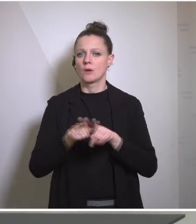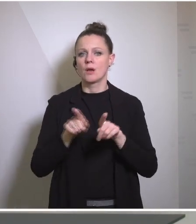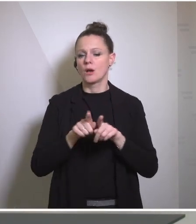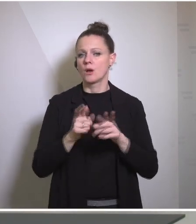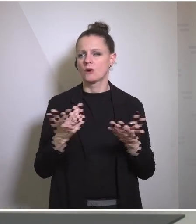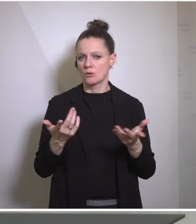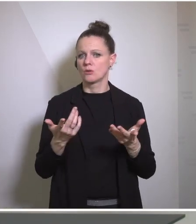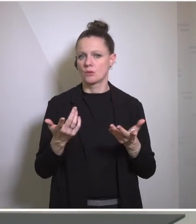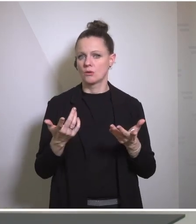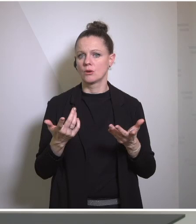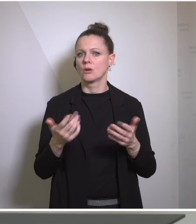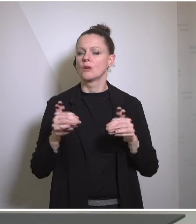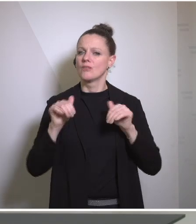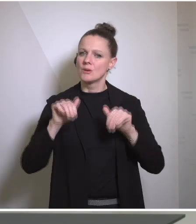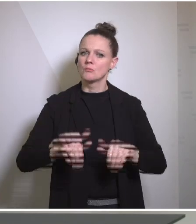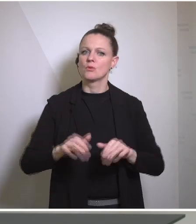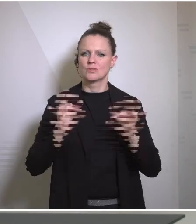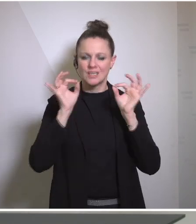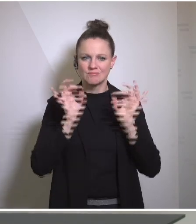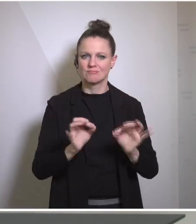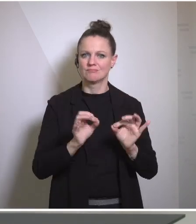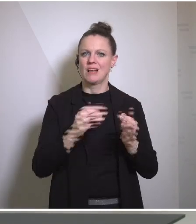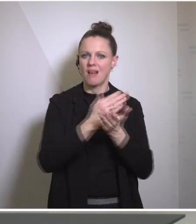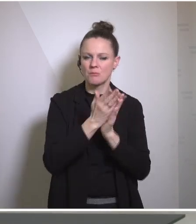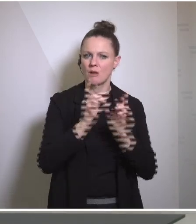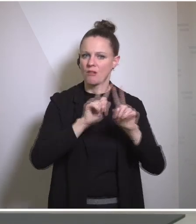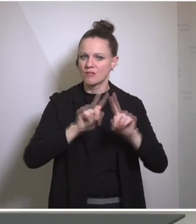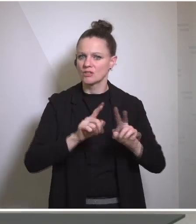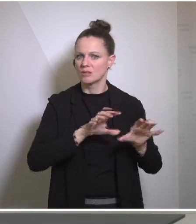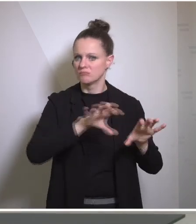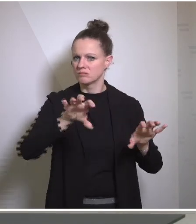National Security Council an electoral commission all with the objective of putting Haiti clearly